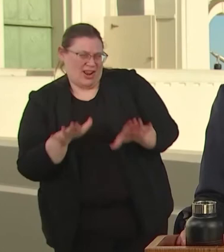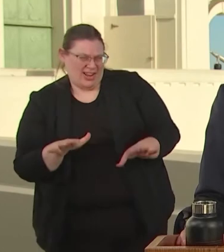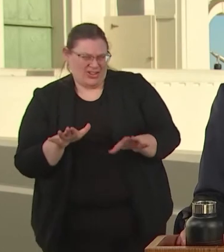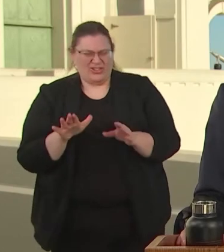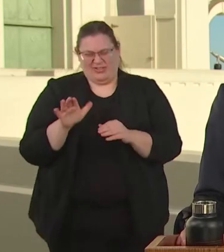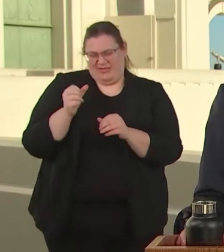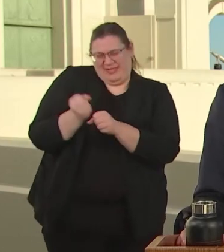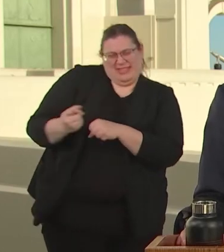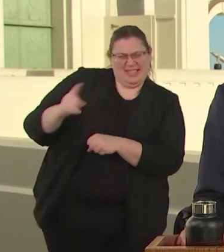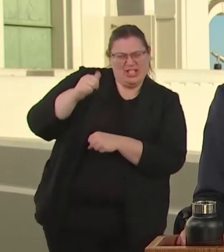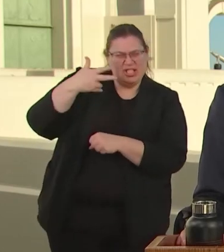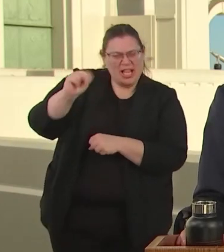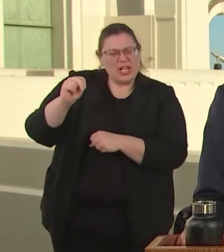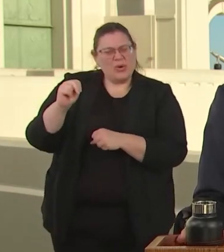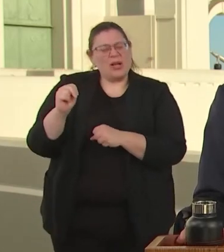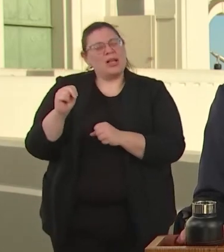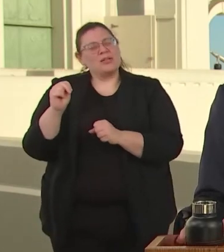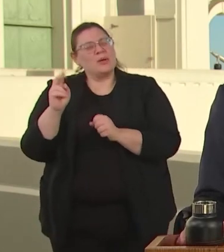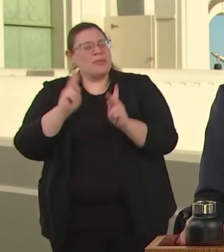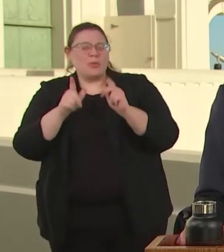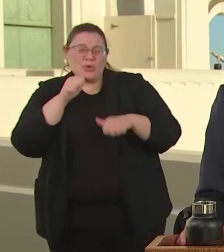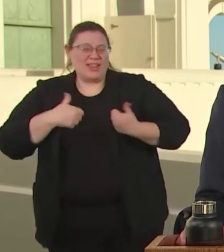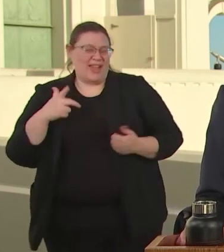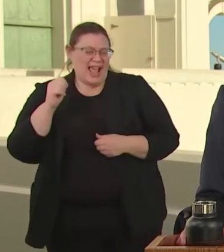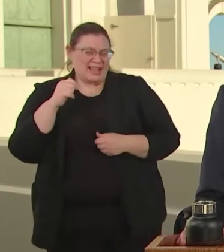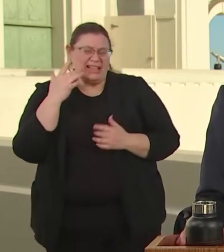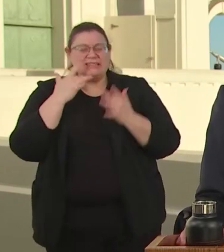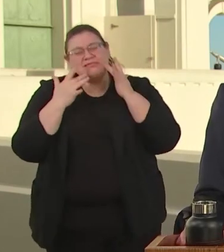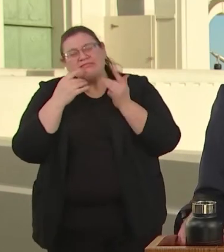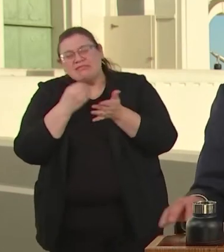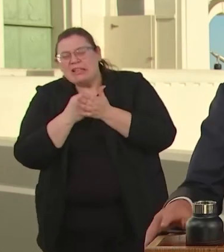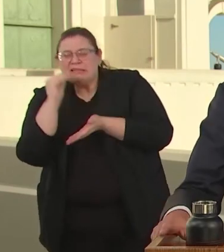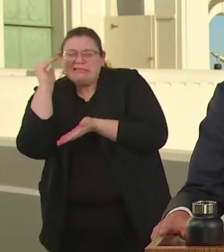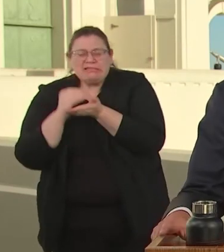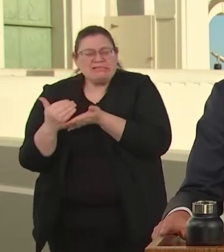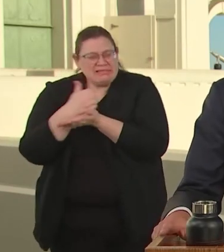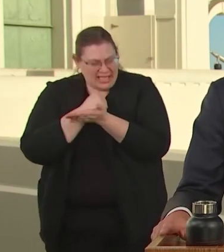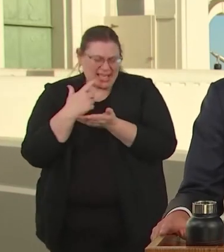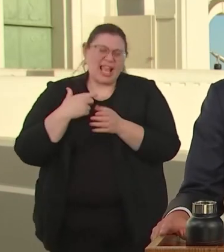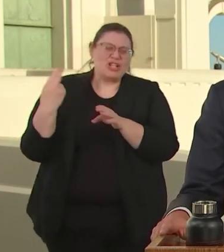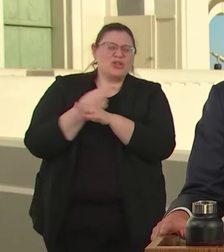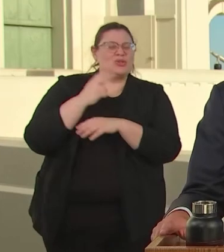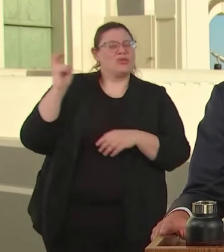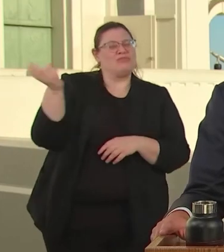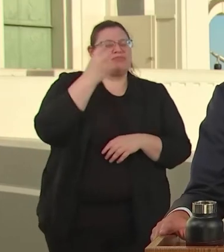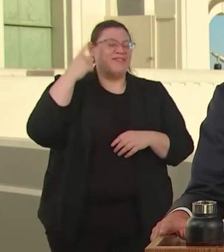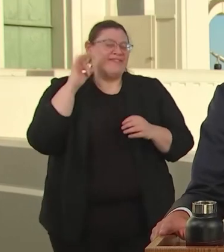METRO FOR FREE. HELPING ACCELERATE OUR RECOVERY FOR THE MOST VULNERABLE AND